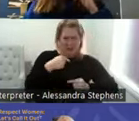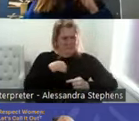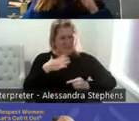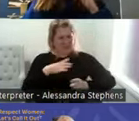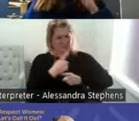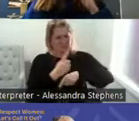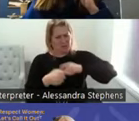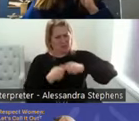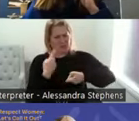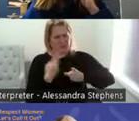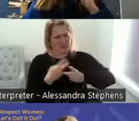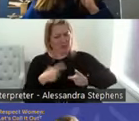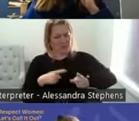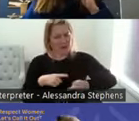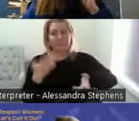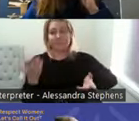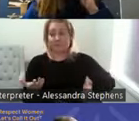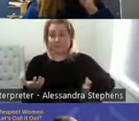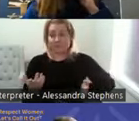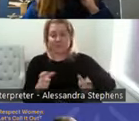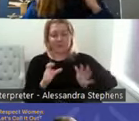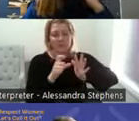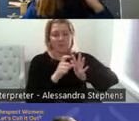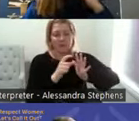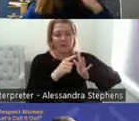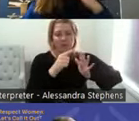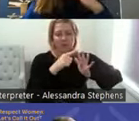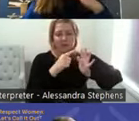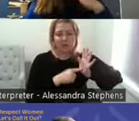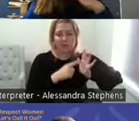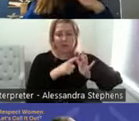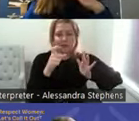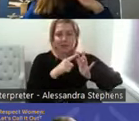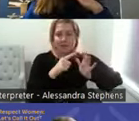And the dietician came and talked to me a couple of weeks later and said, oh my god, Anita,